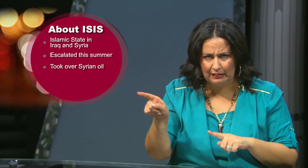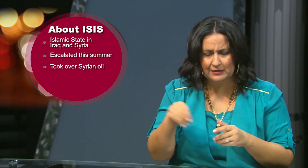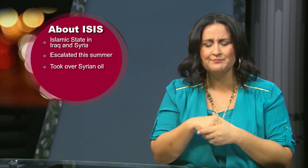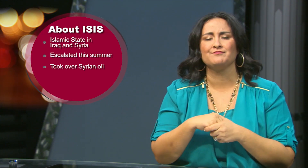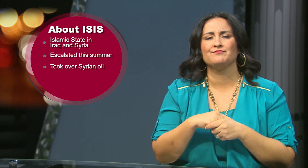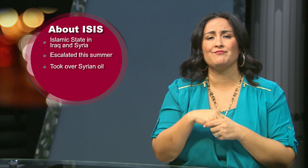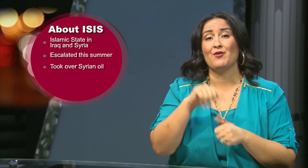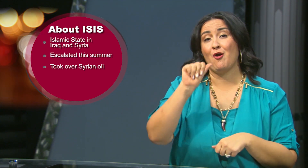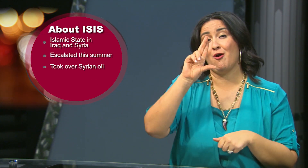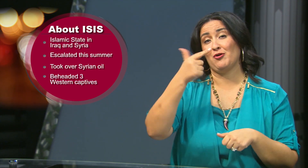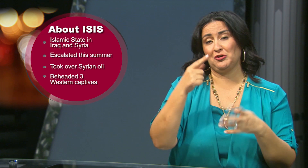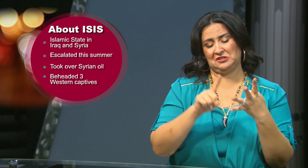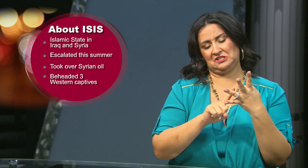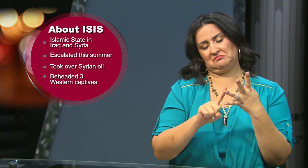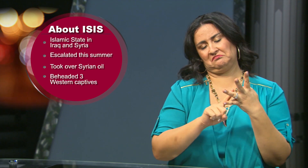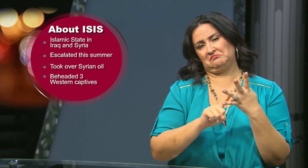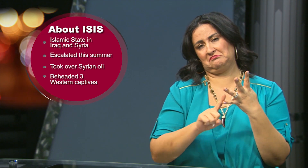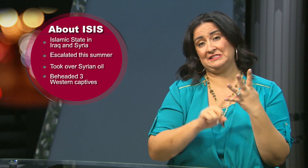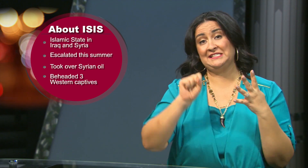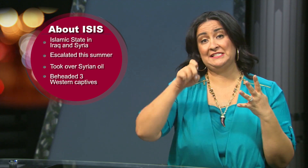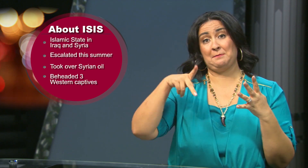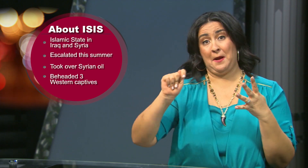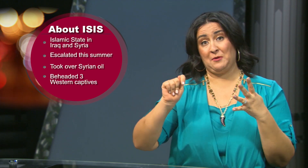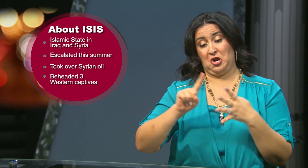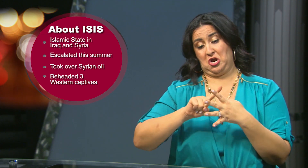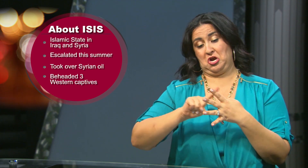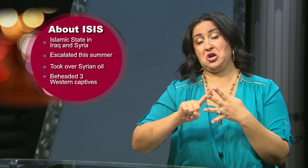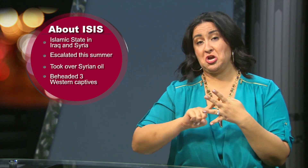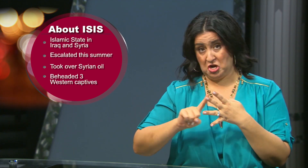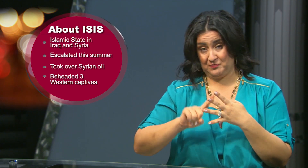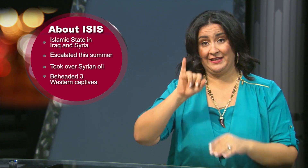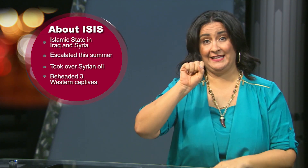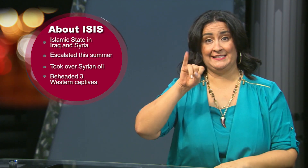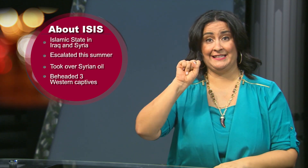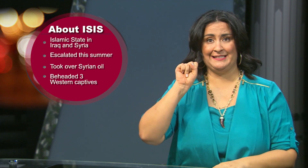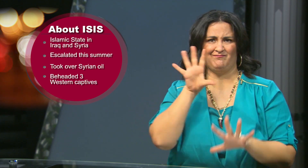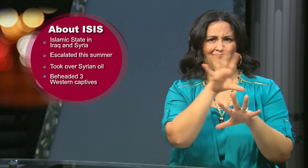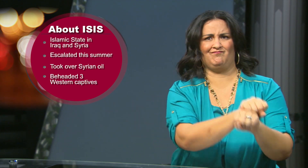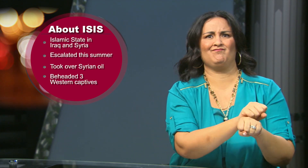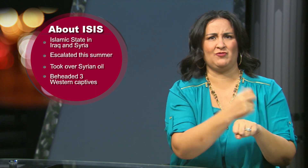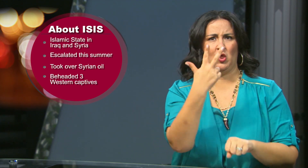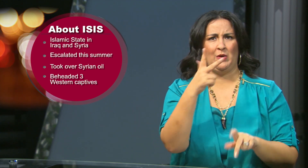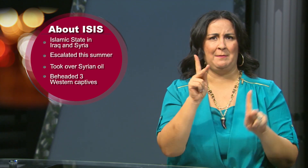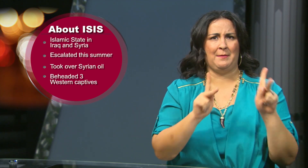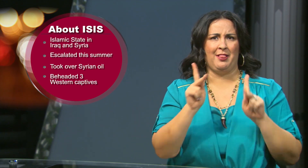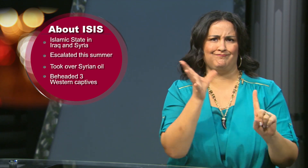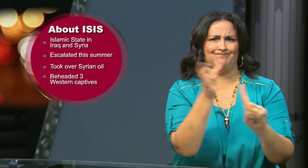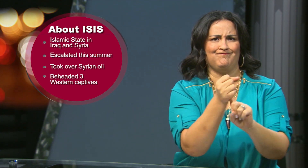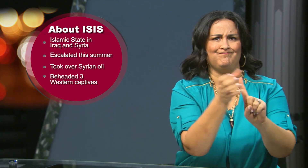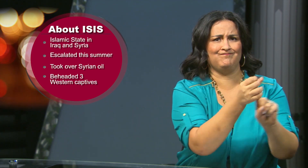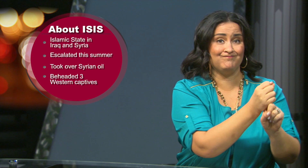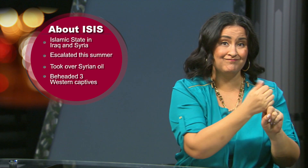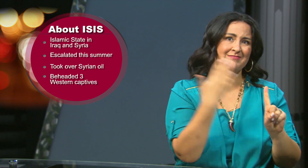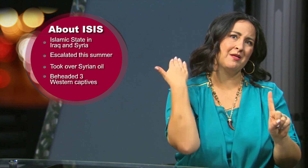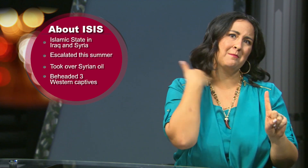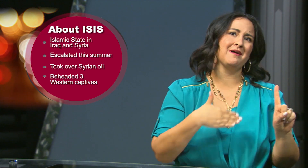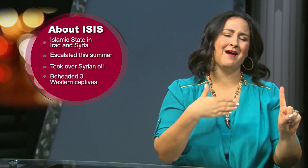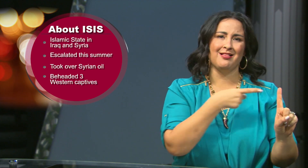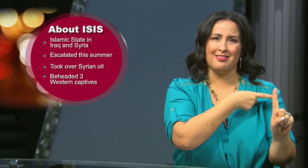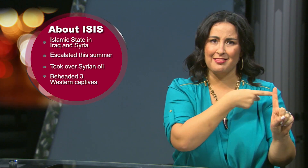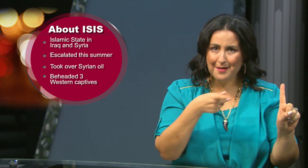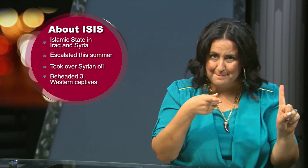Through late August and early September, ISIS beheaded three Western captives.